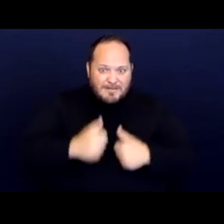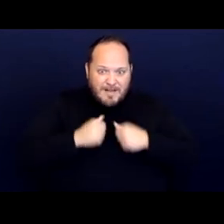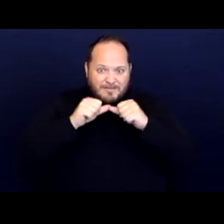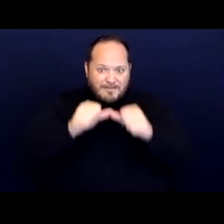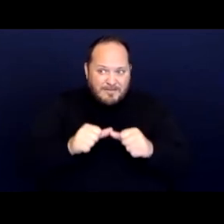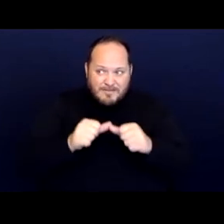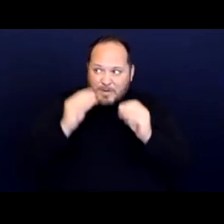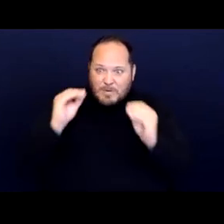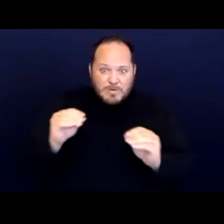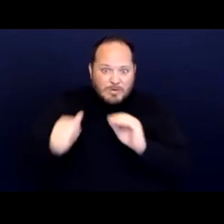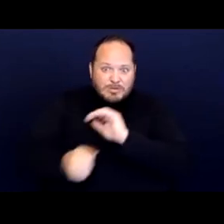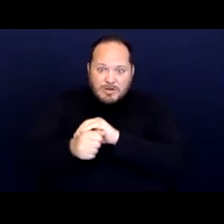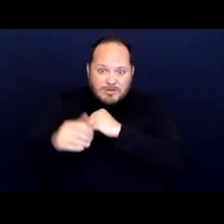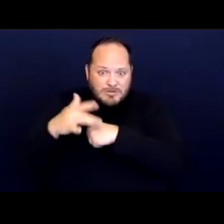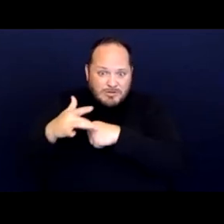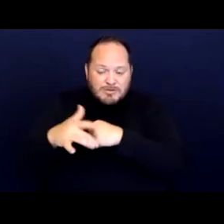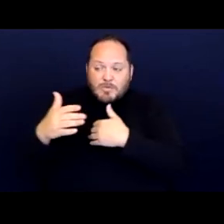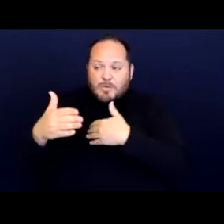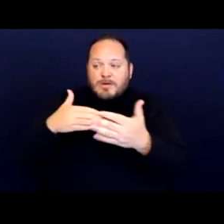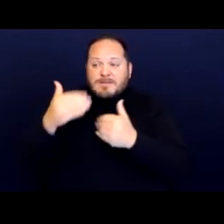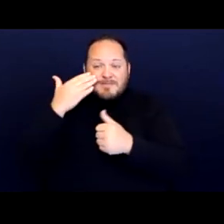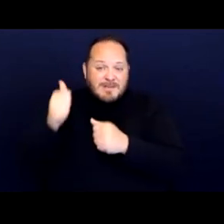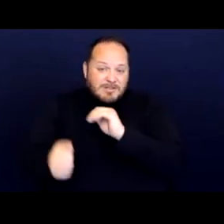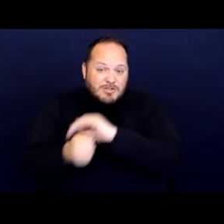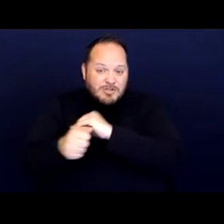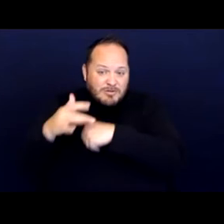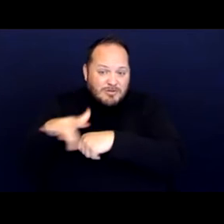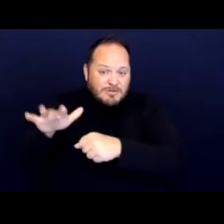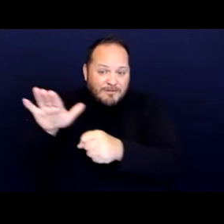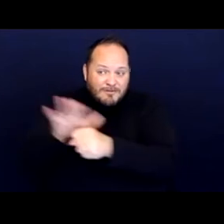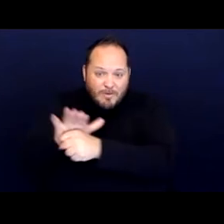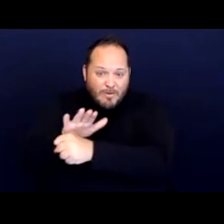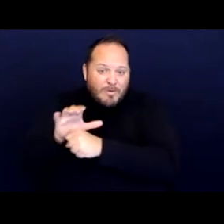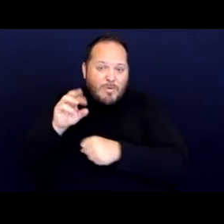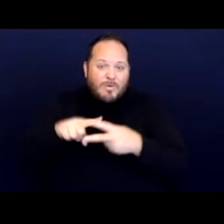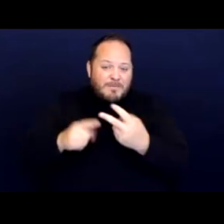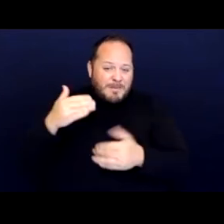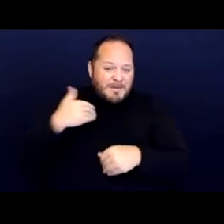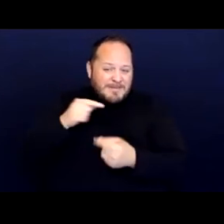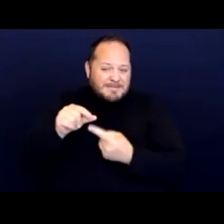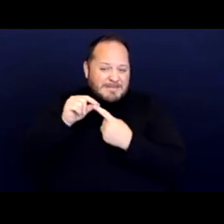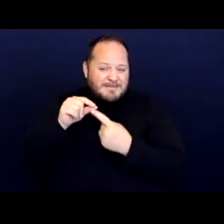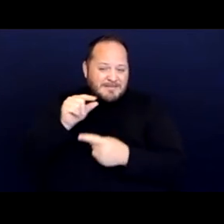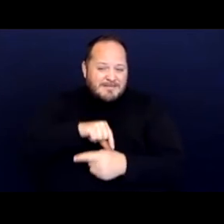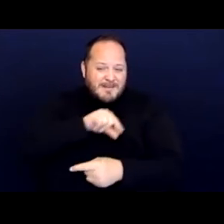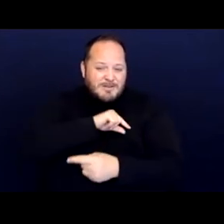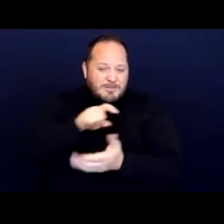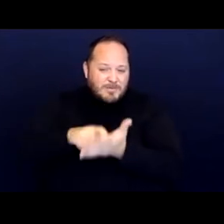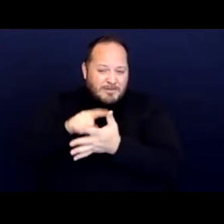whether because the shelters themselves are full or whether their eligibility requirements, actually Sydney could you go back?